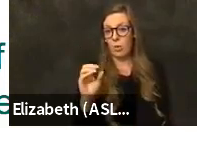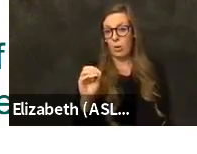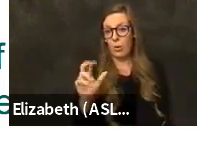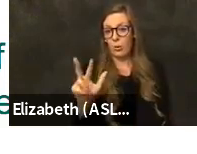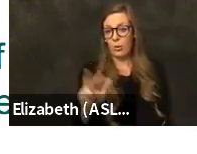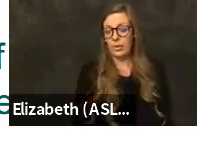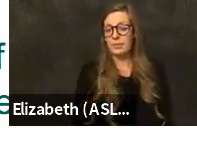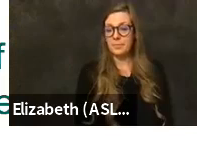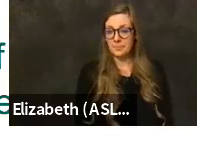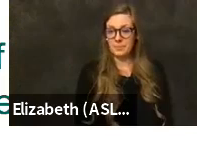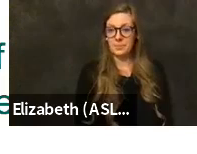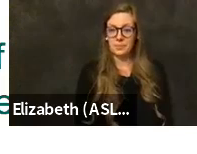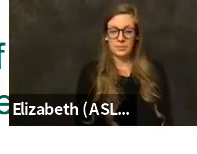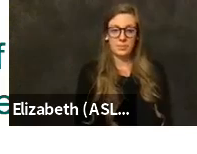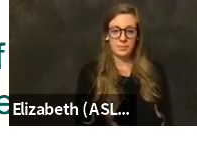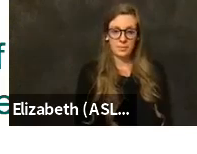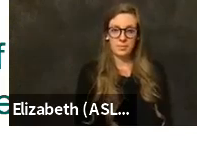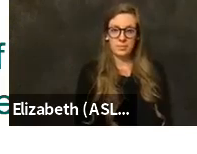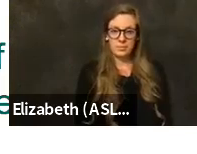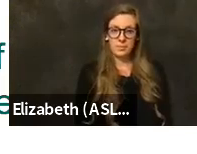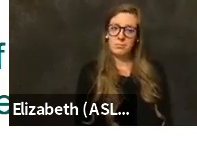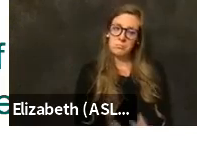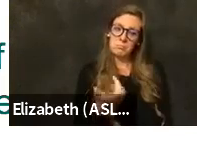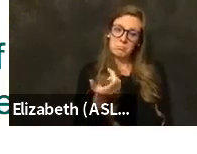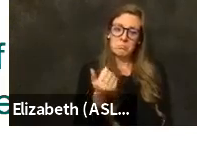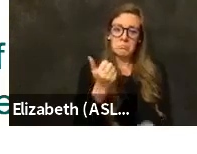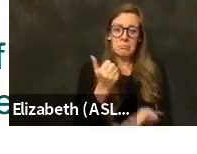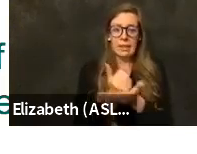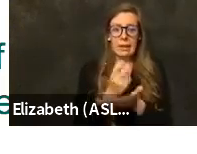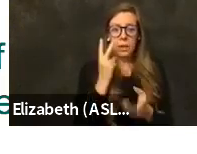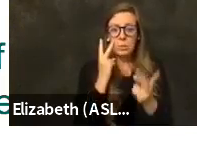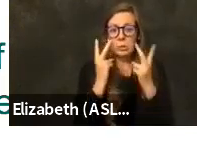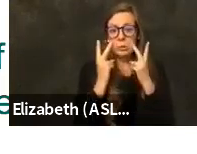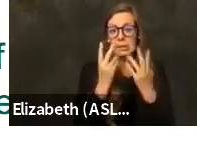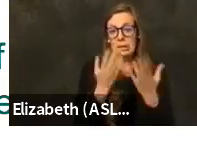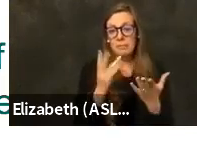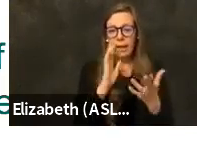And it's helpful to see I think our next slide will tell us the